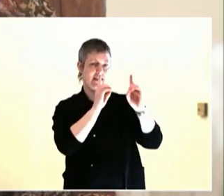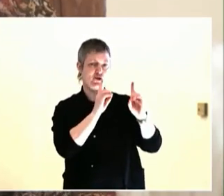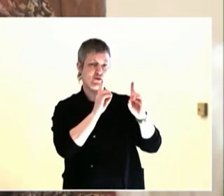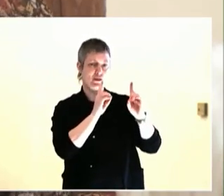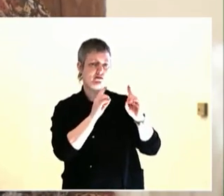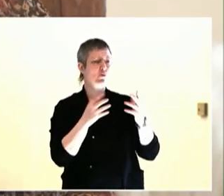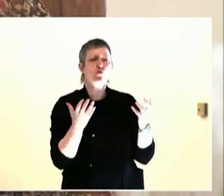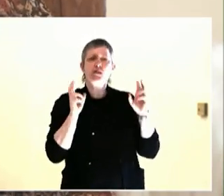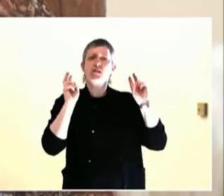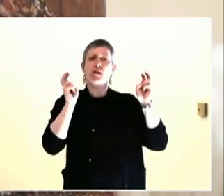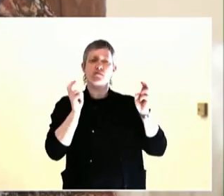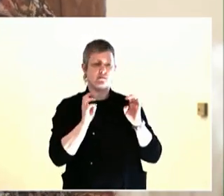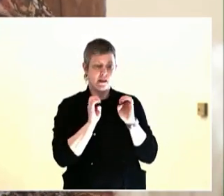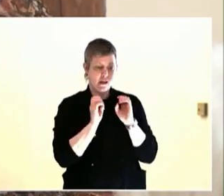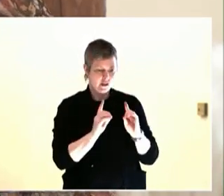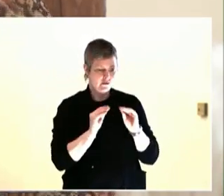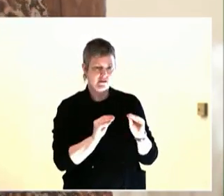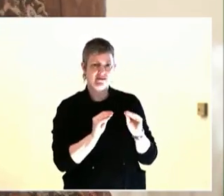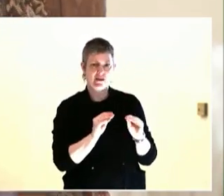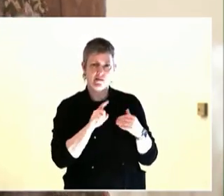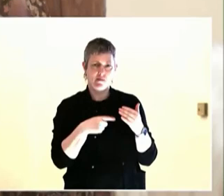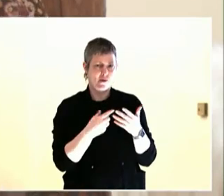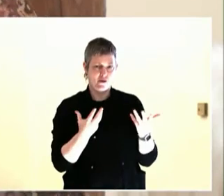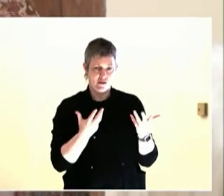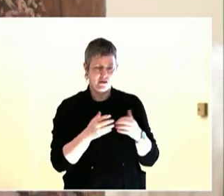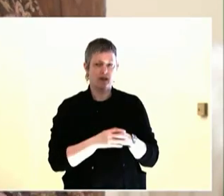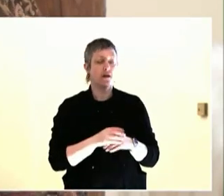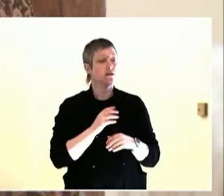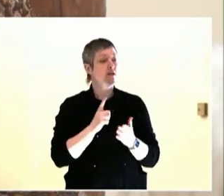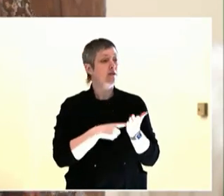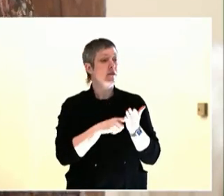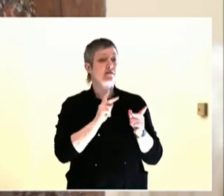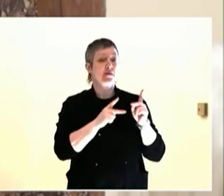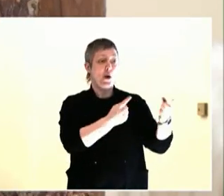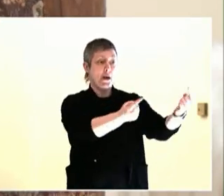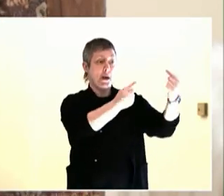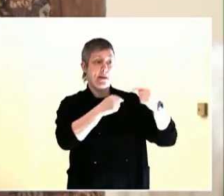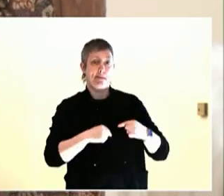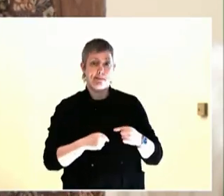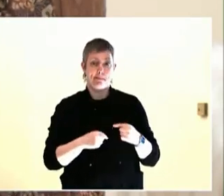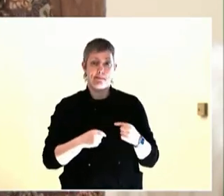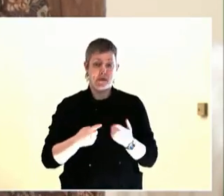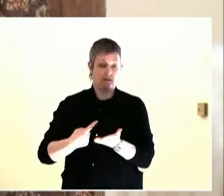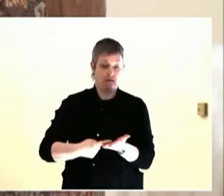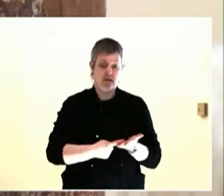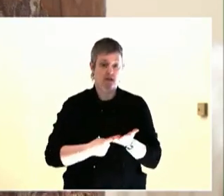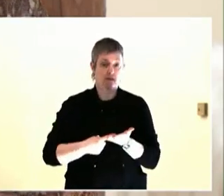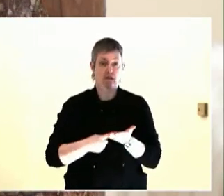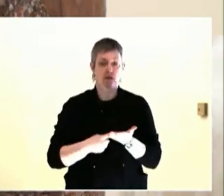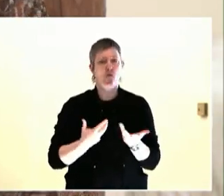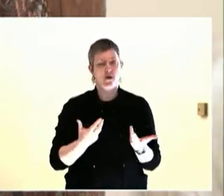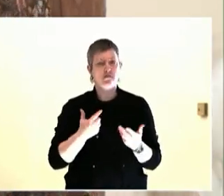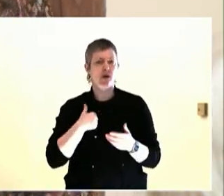belief and favorite quote is from Margaret Reed. Never doubt that a small group